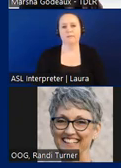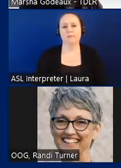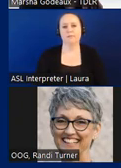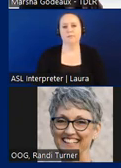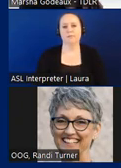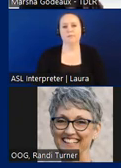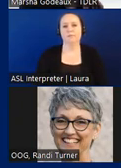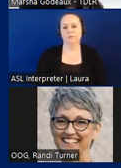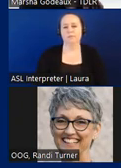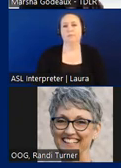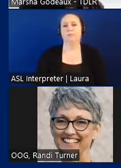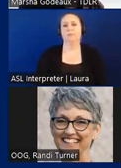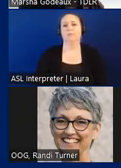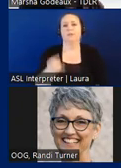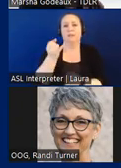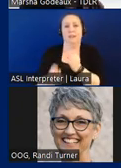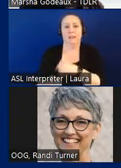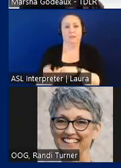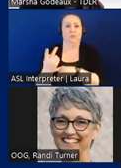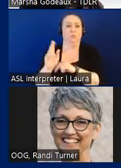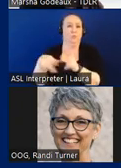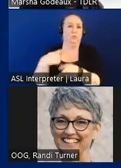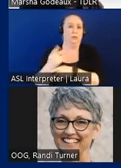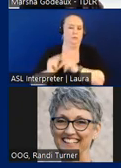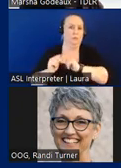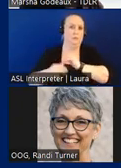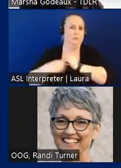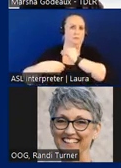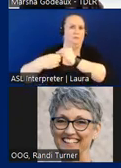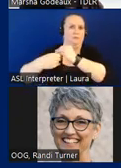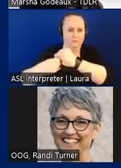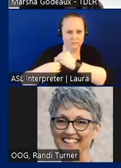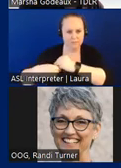To round things out, the last two types of facilities were added, commercial facilities are